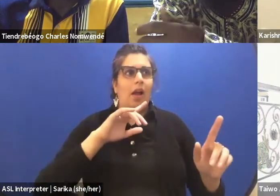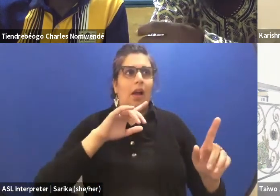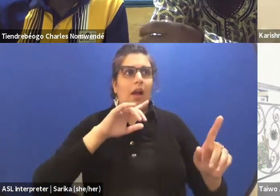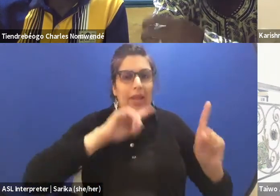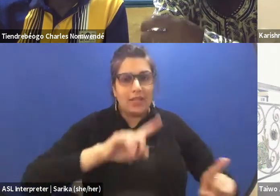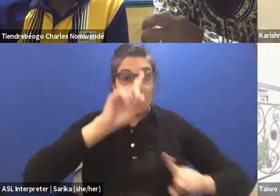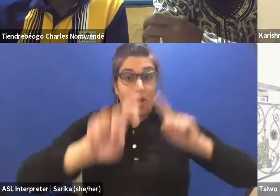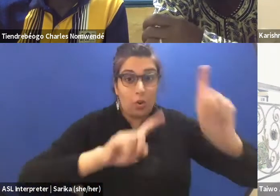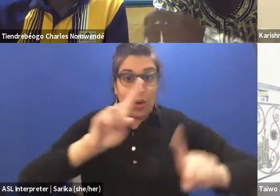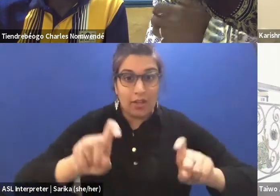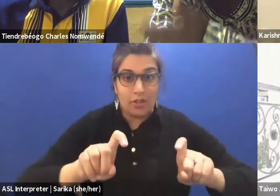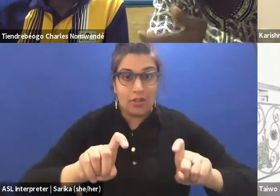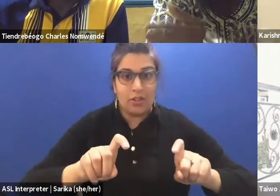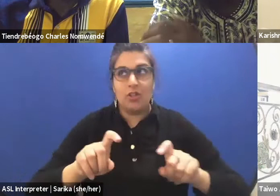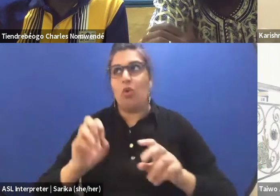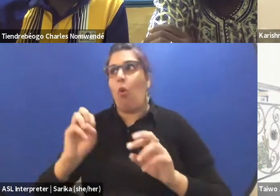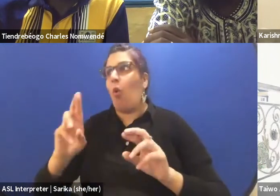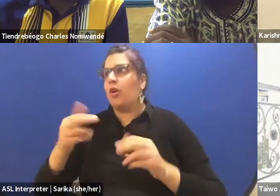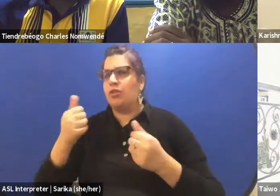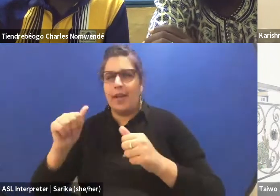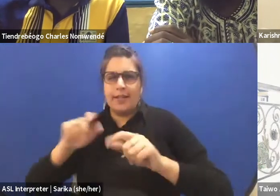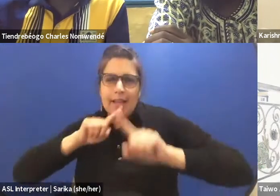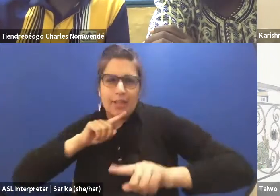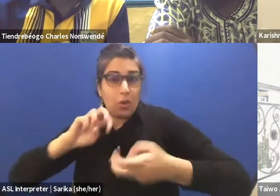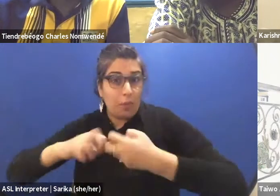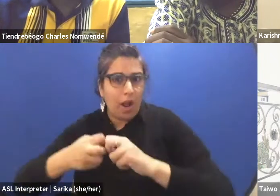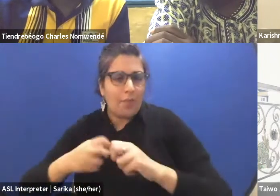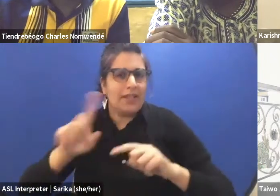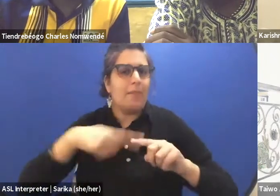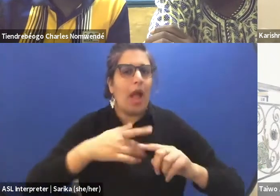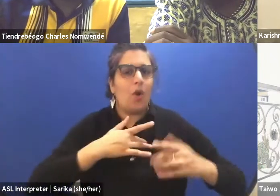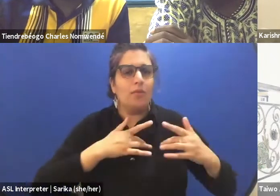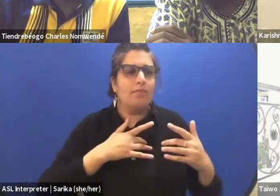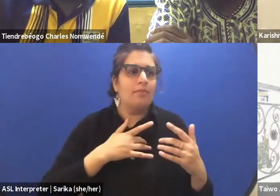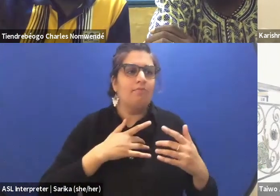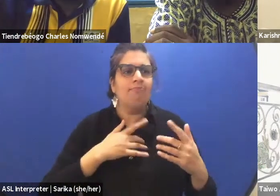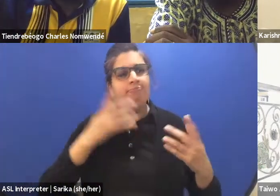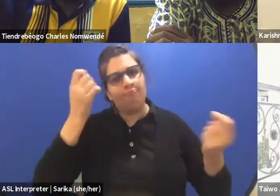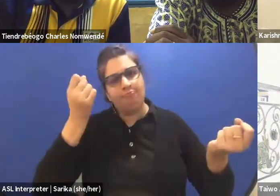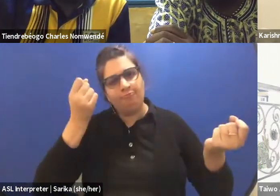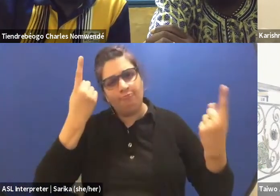it's a question of a sensibility. (Charles speaking French)